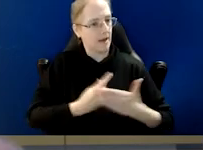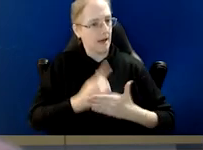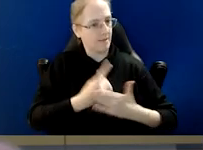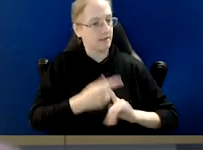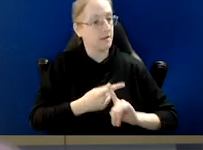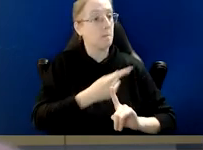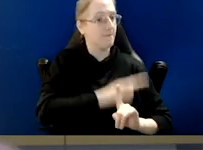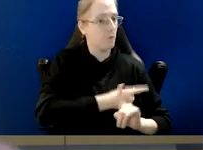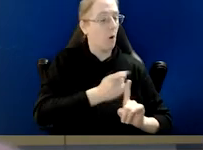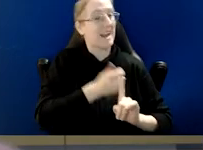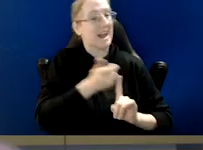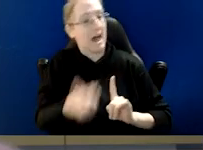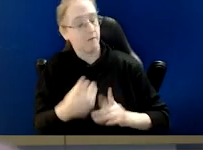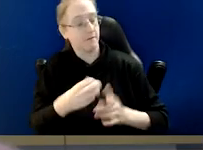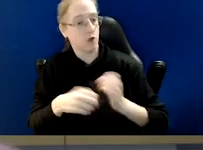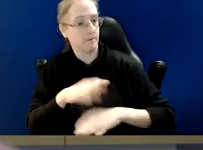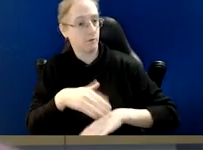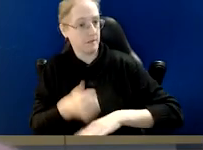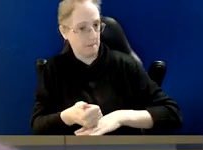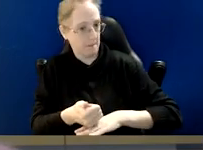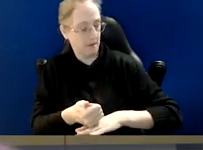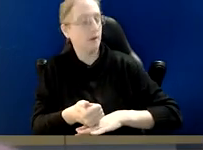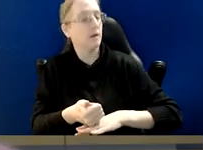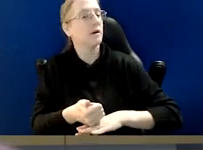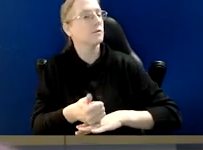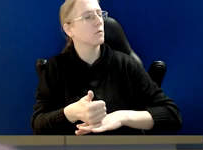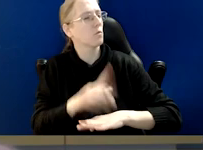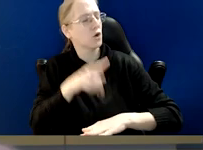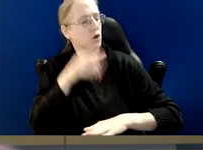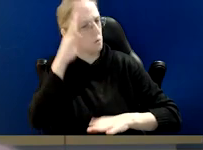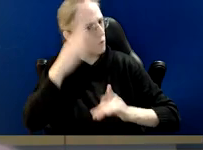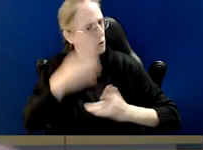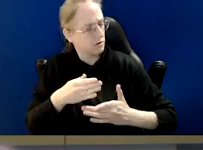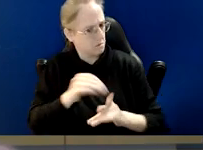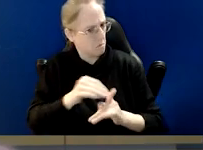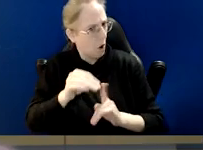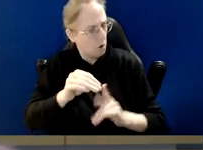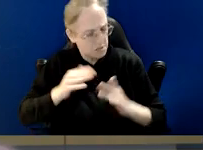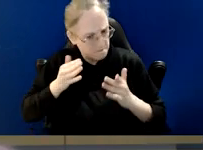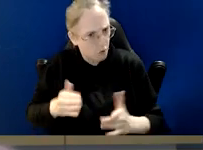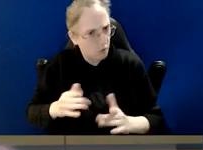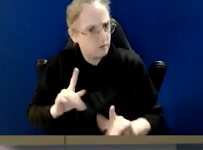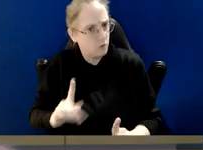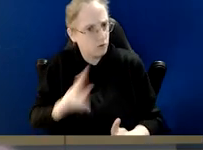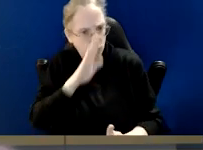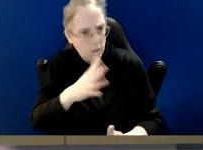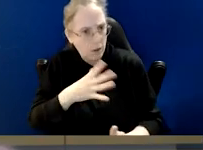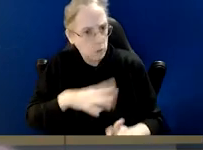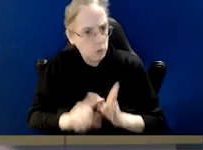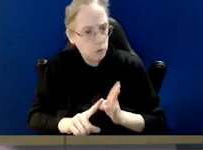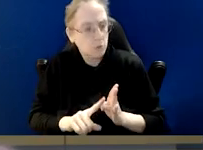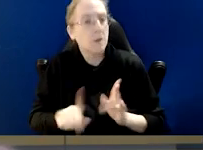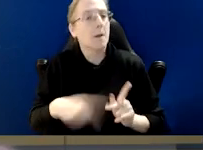conduct that occurred both before or after your office was established. What are your immediate priorities and areas of focus